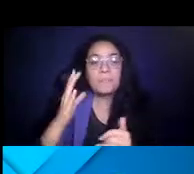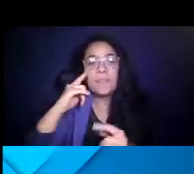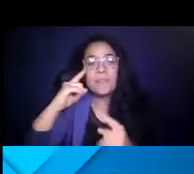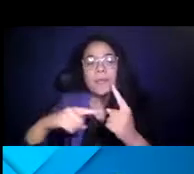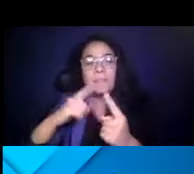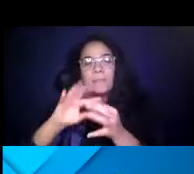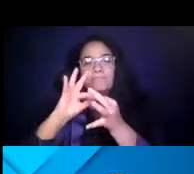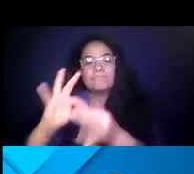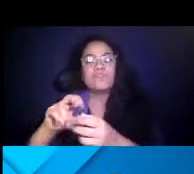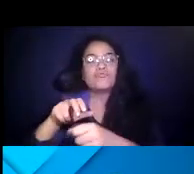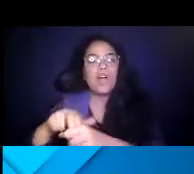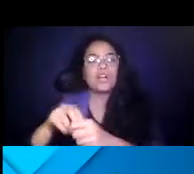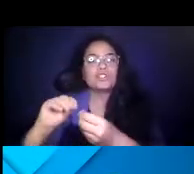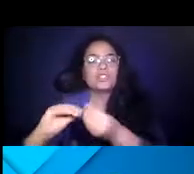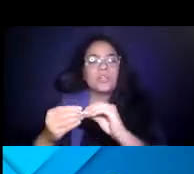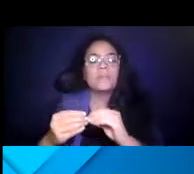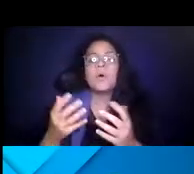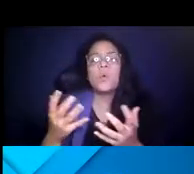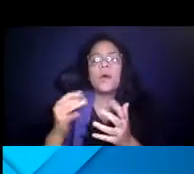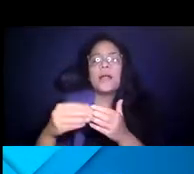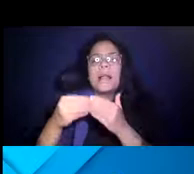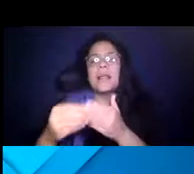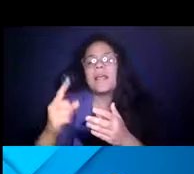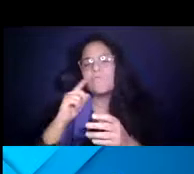14:52:08 What has this led to in terms of ridership in Oklahoma City?